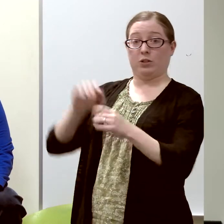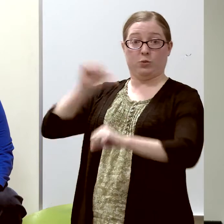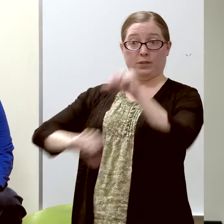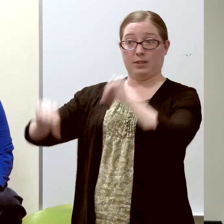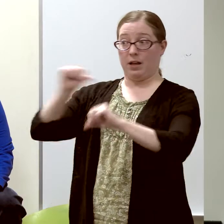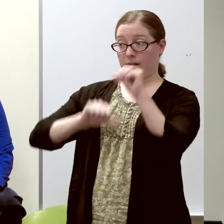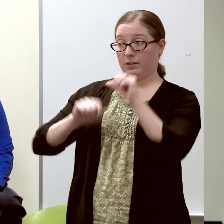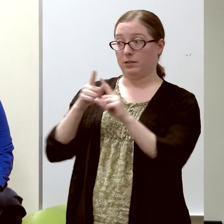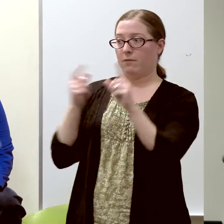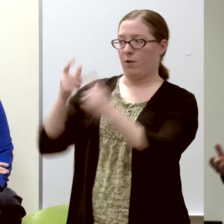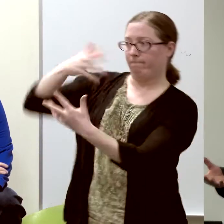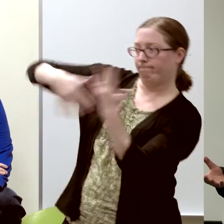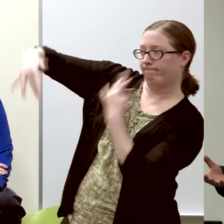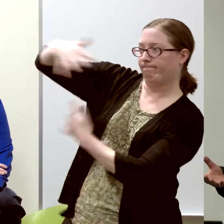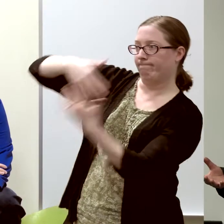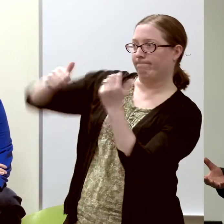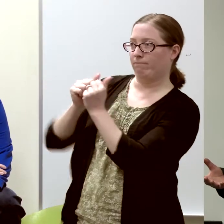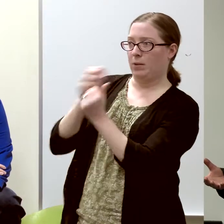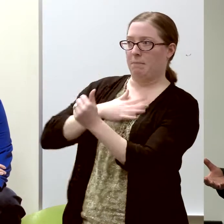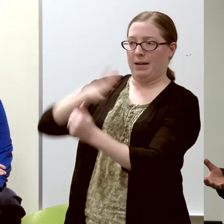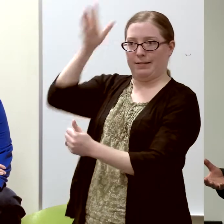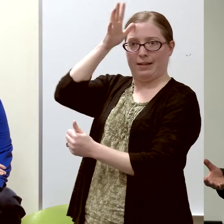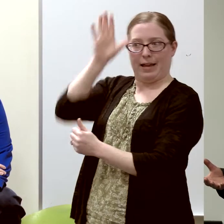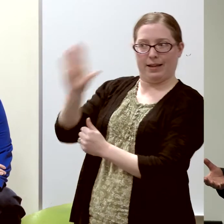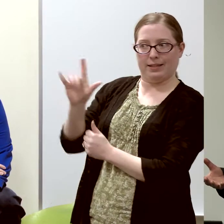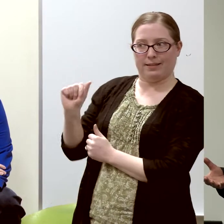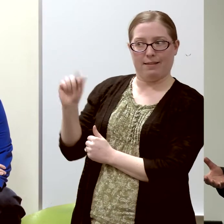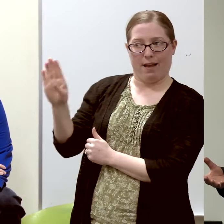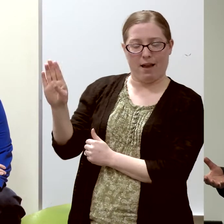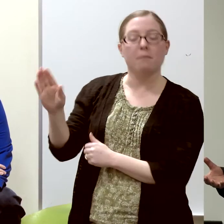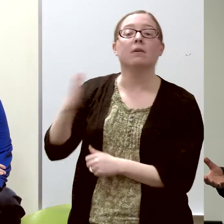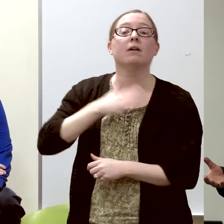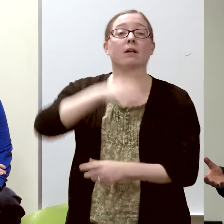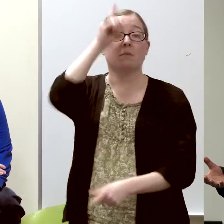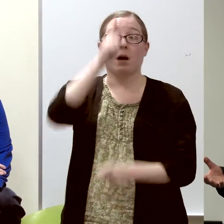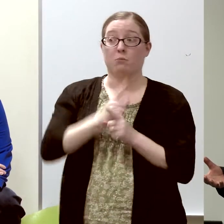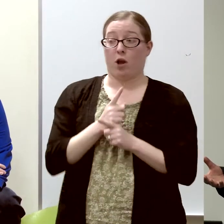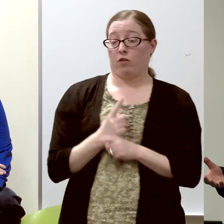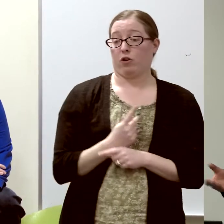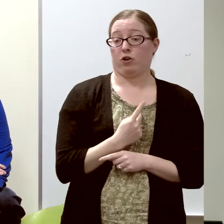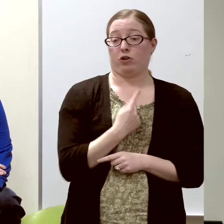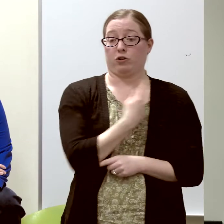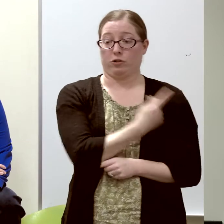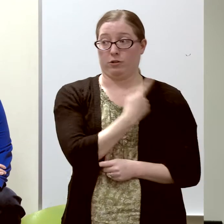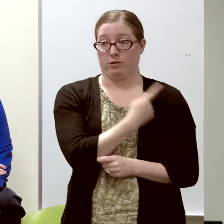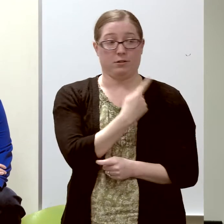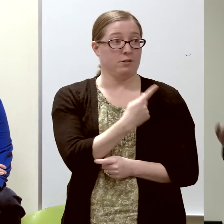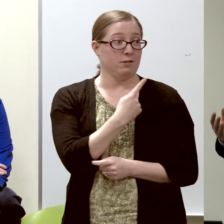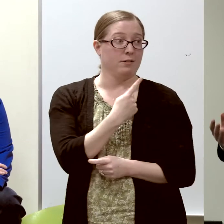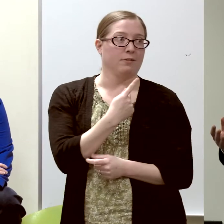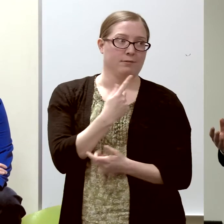from being around my father's laboratory. My brother and I spent lots of time